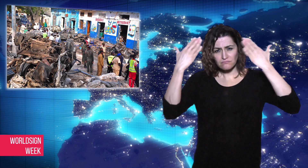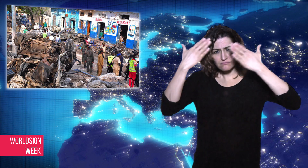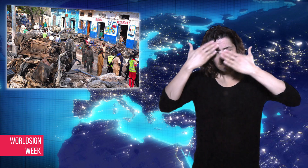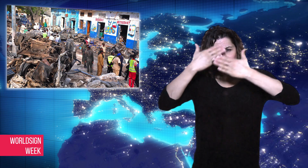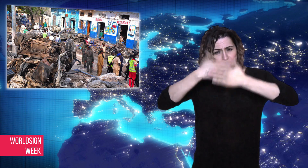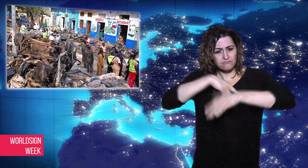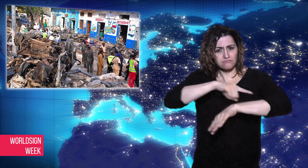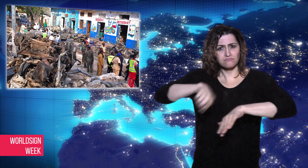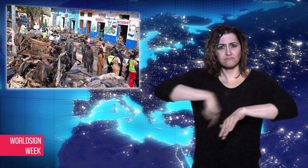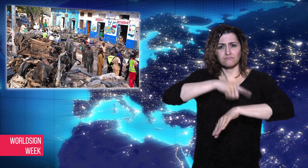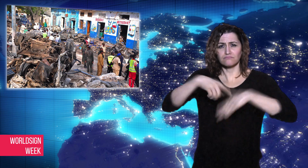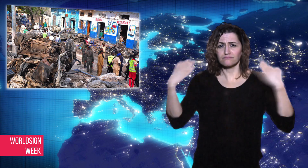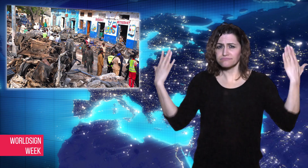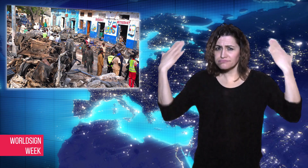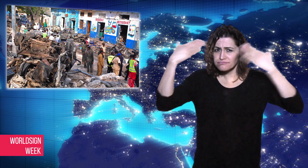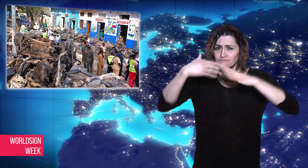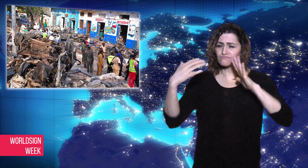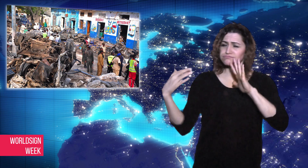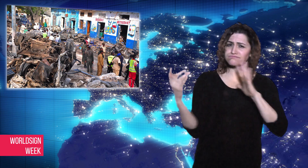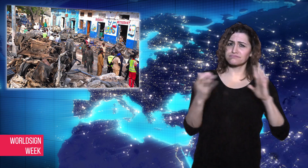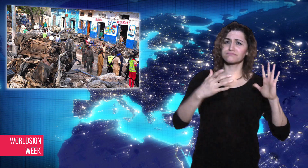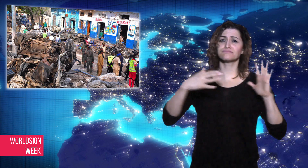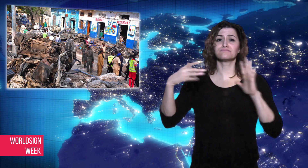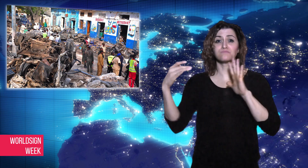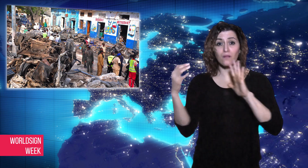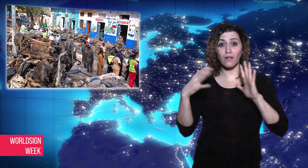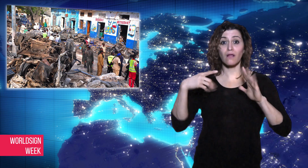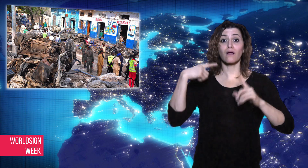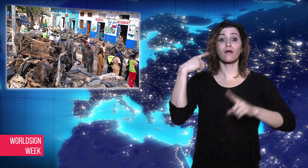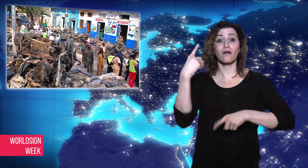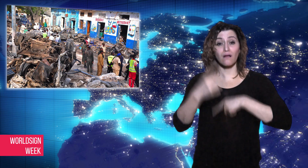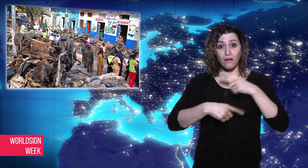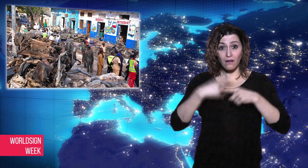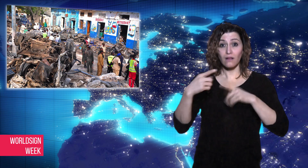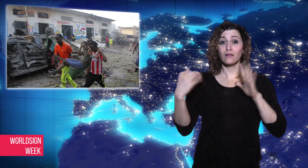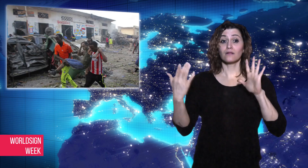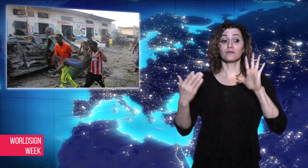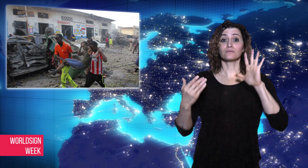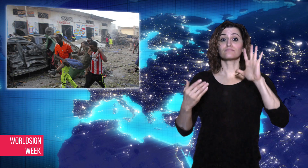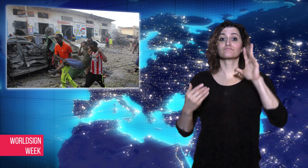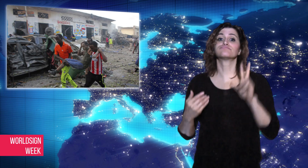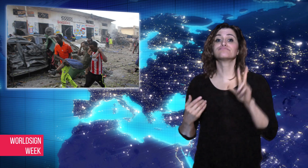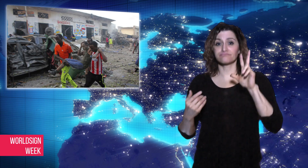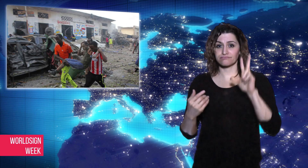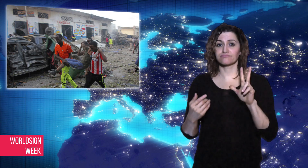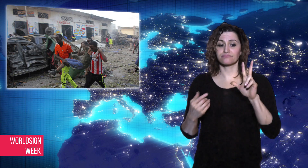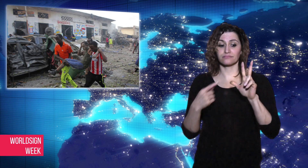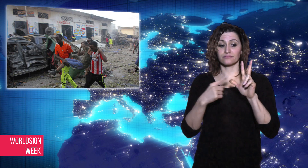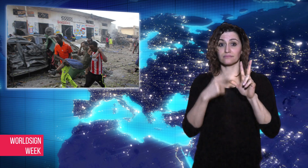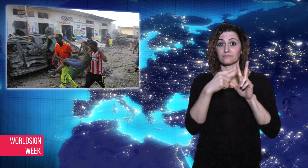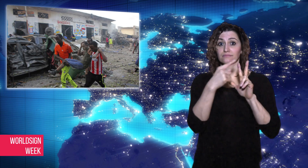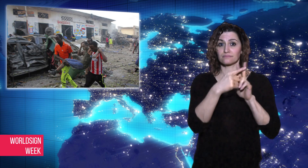and the two remaining attackers were